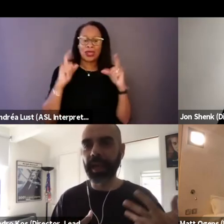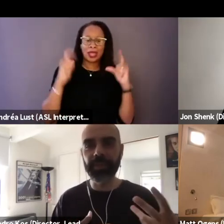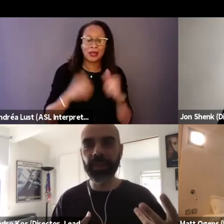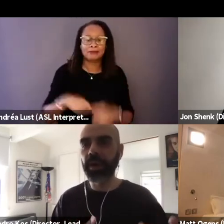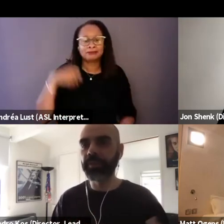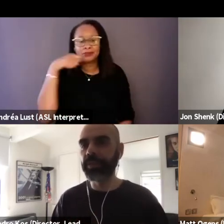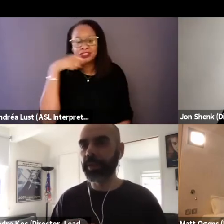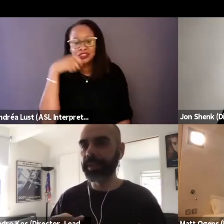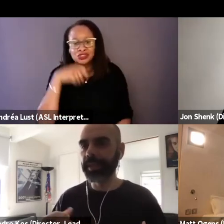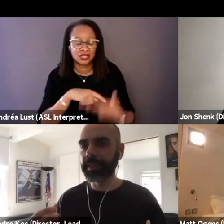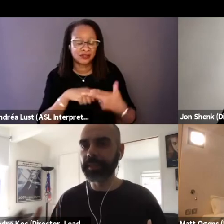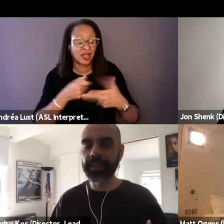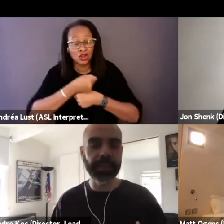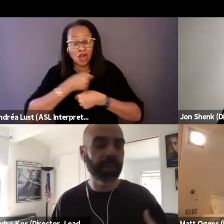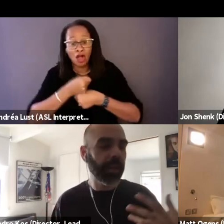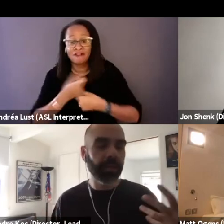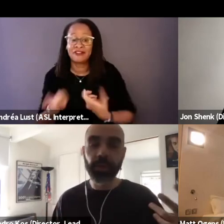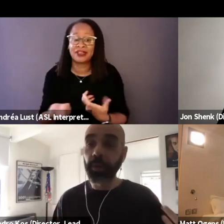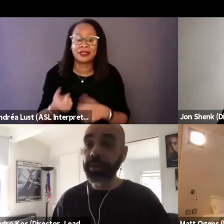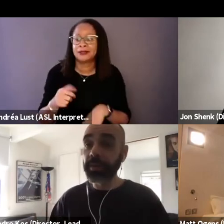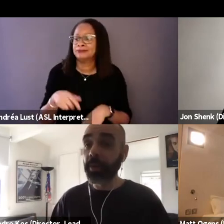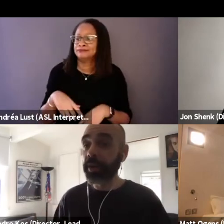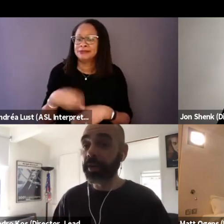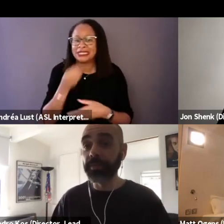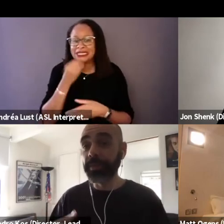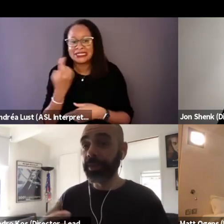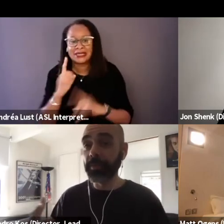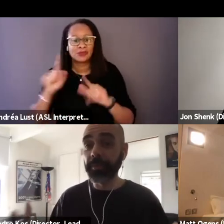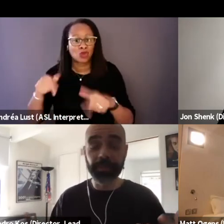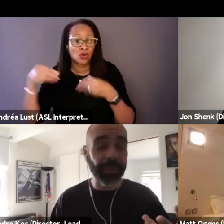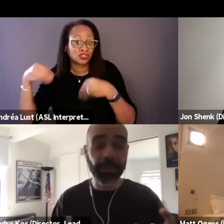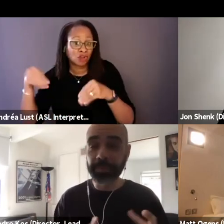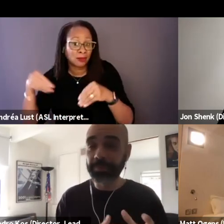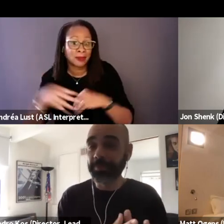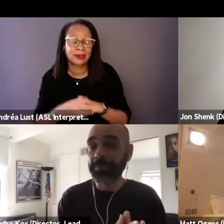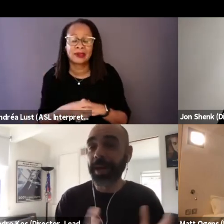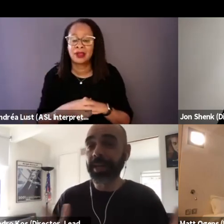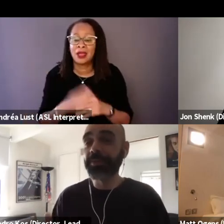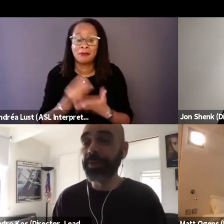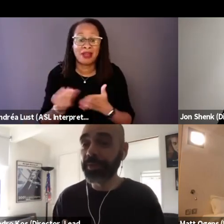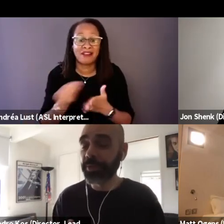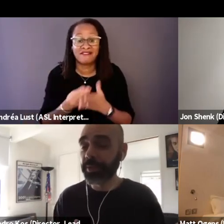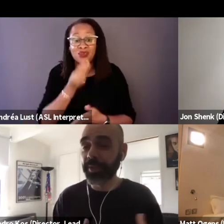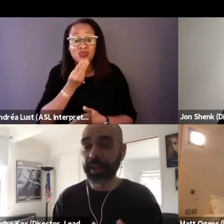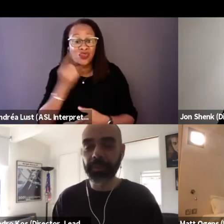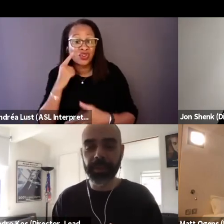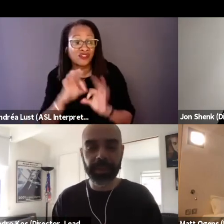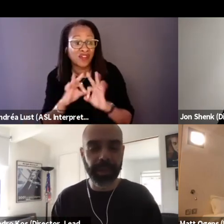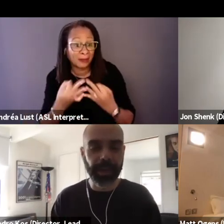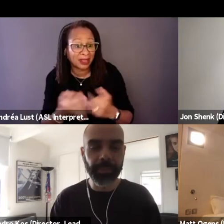having coffee, grabbing something to eat, going to the market, buying food for the family,